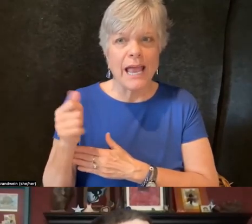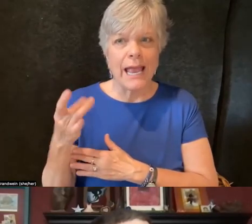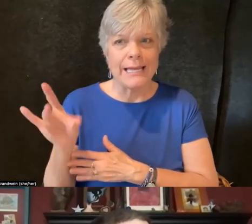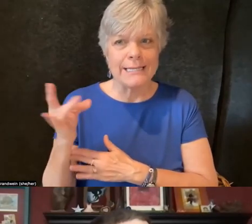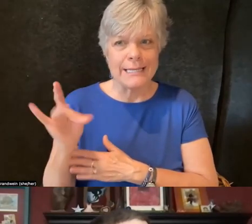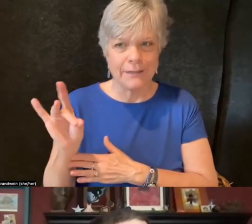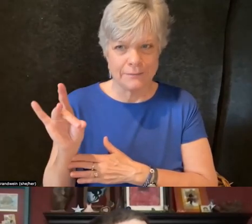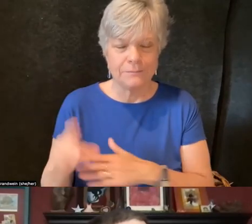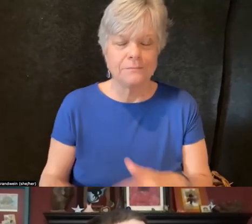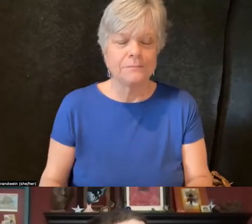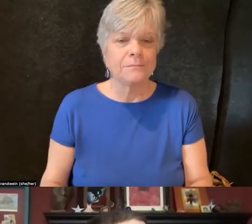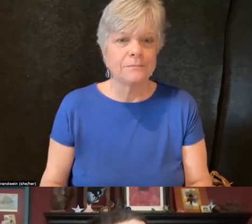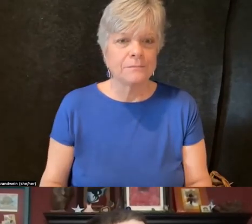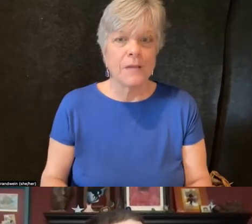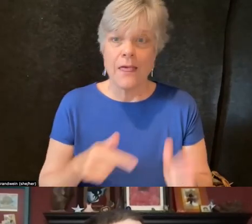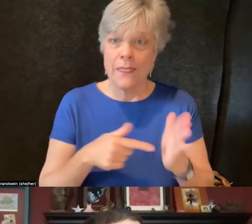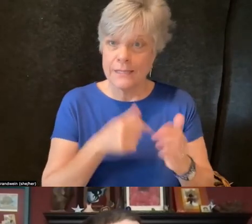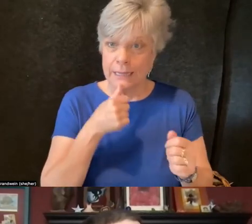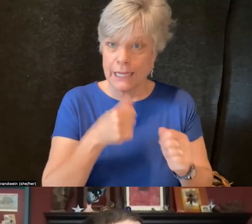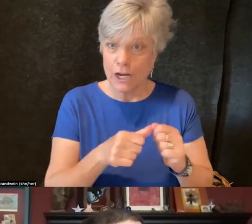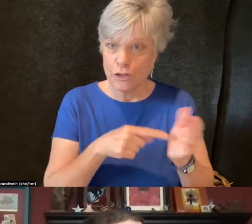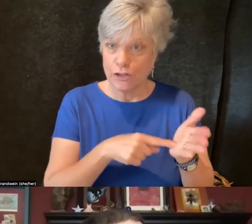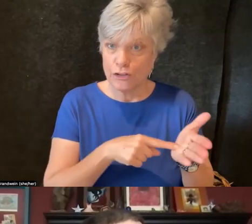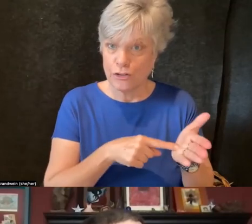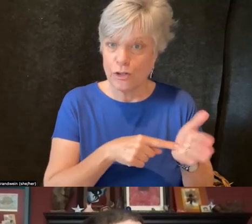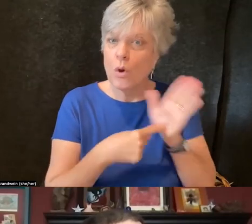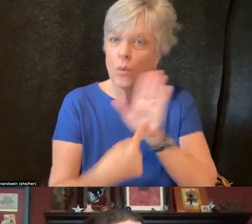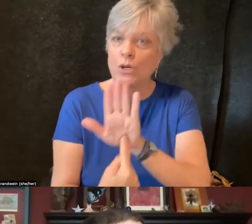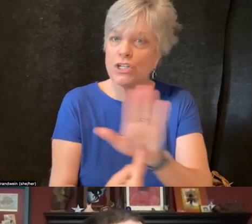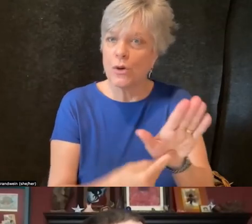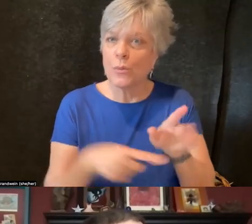And this letter was shared with permission from the activists.